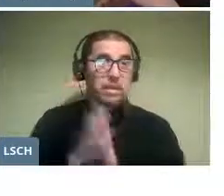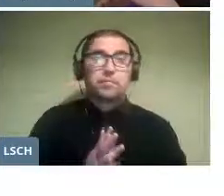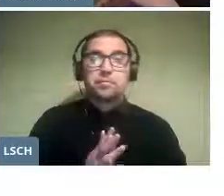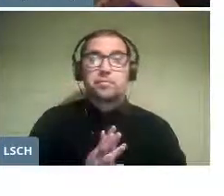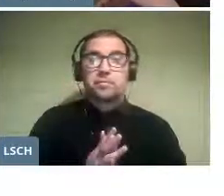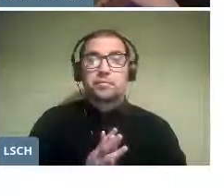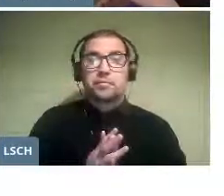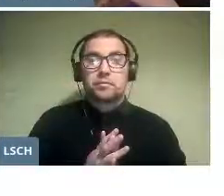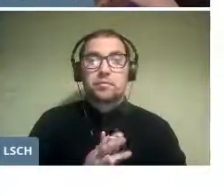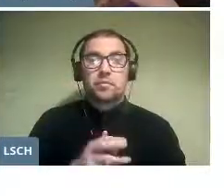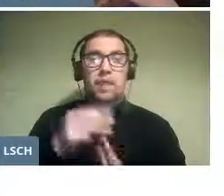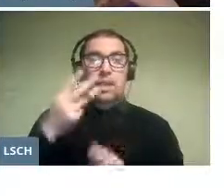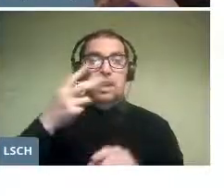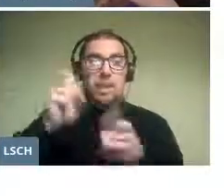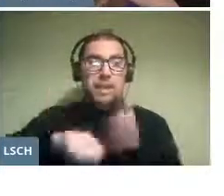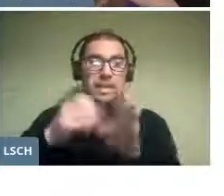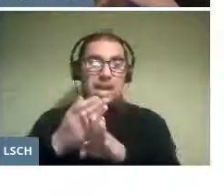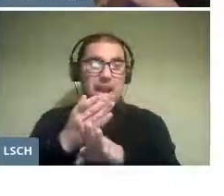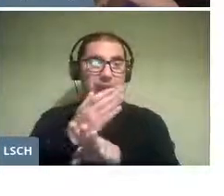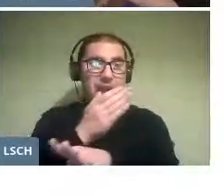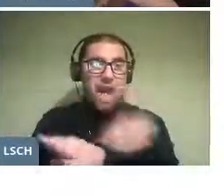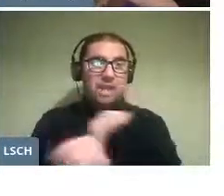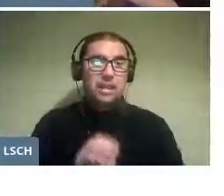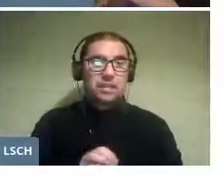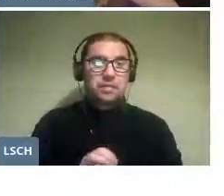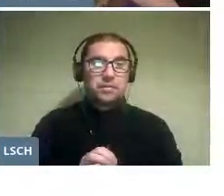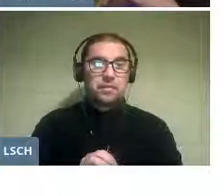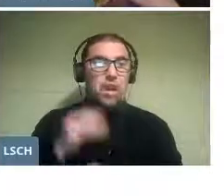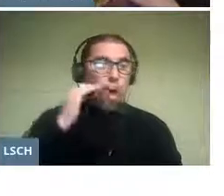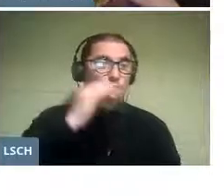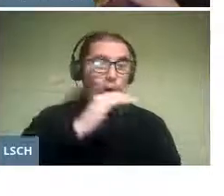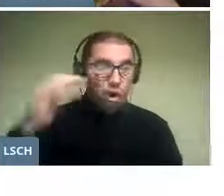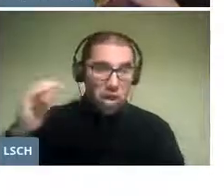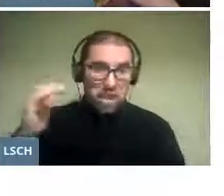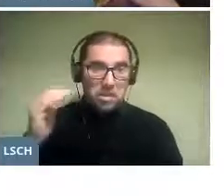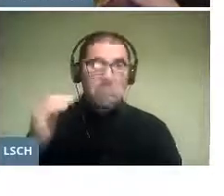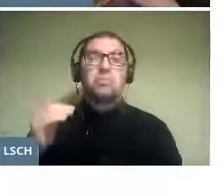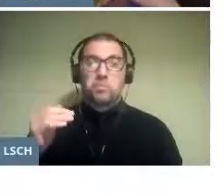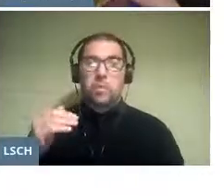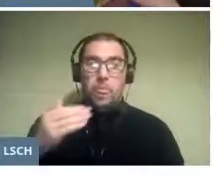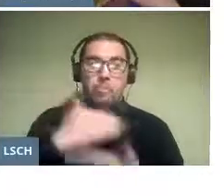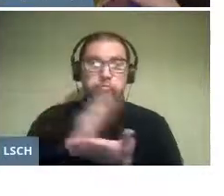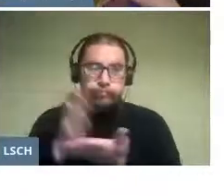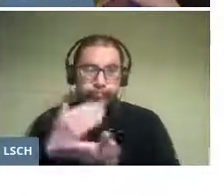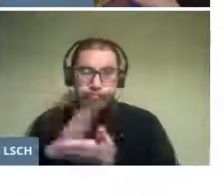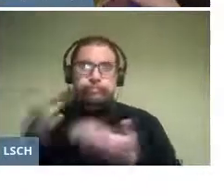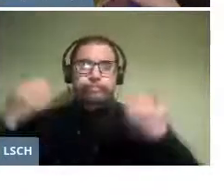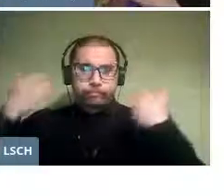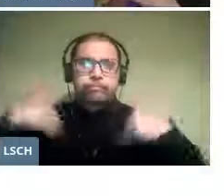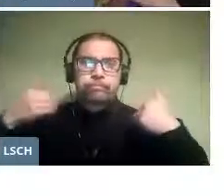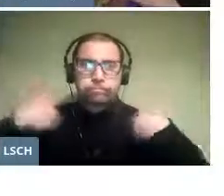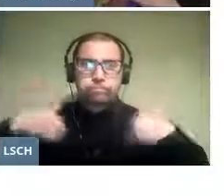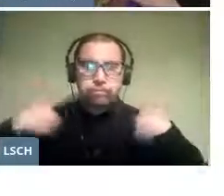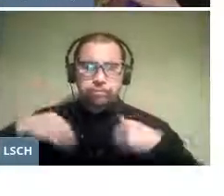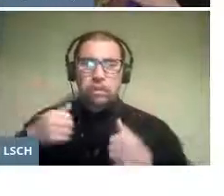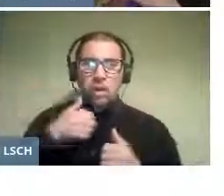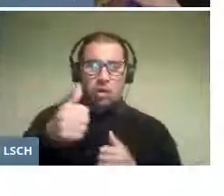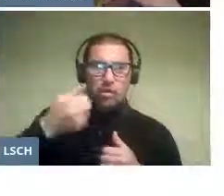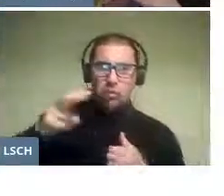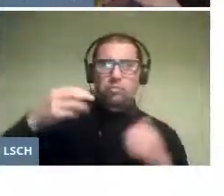Three months before the performance, the children's choirs began musical preparation with their respective choirs.